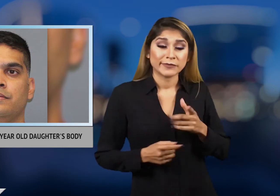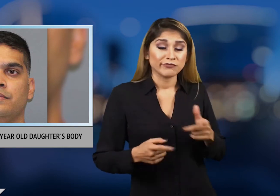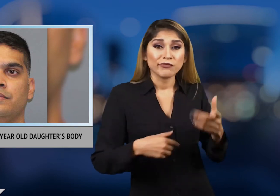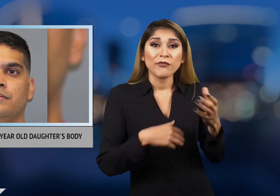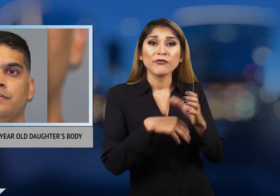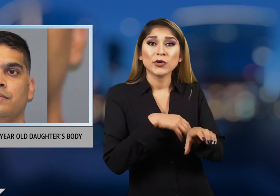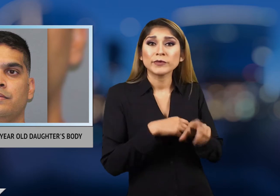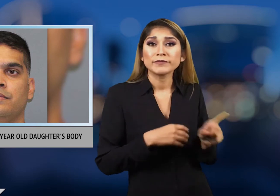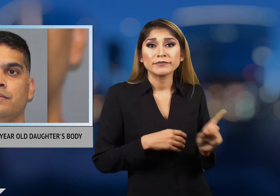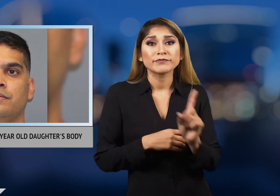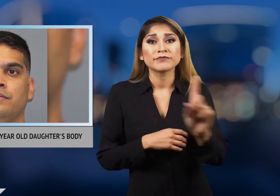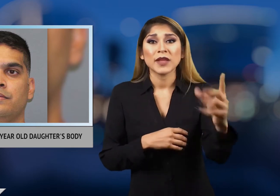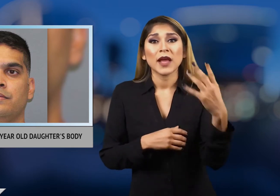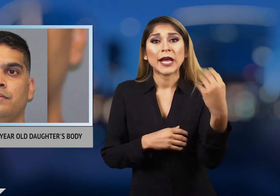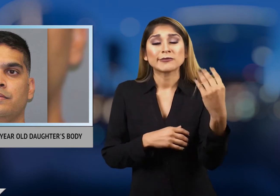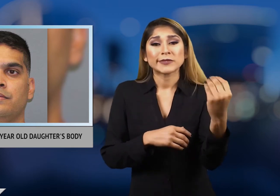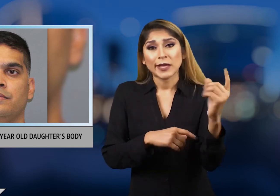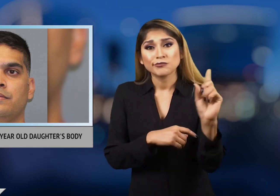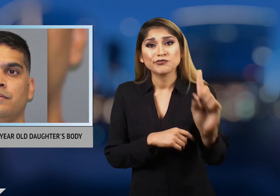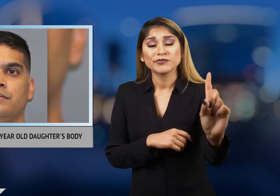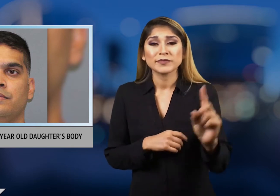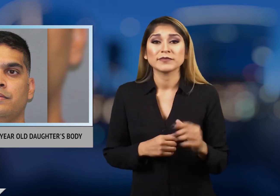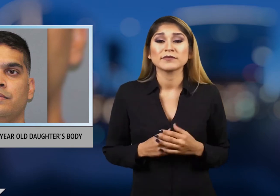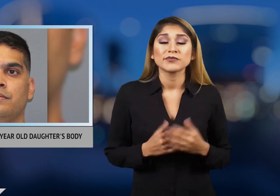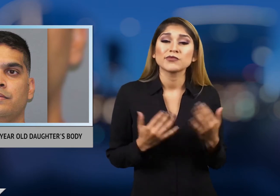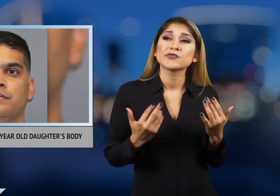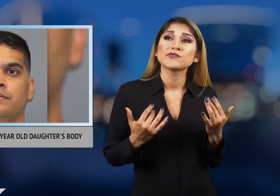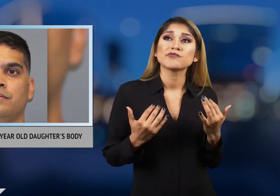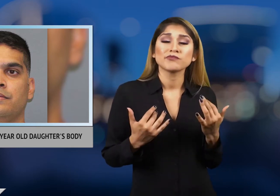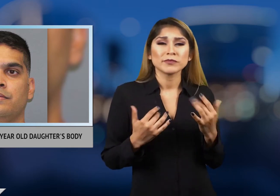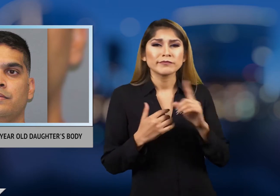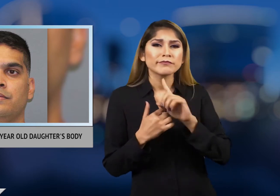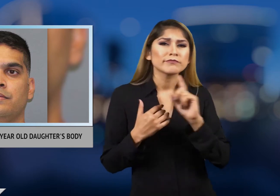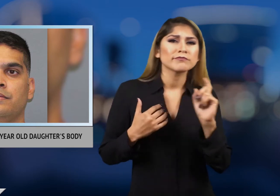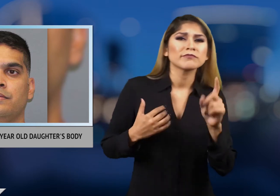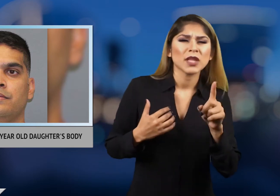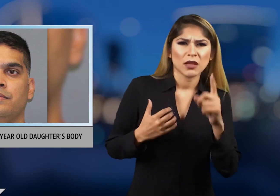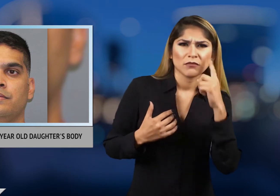stand outside. When he went to find her she was gone.